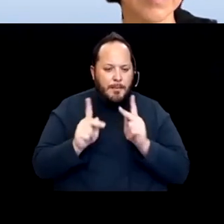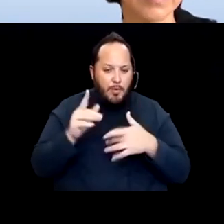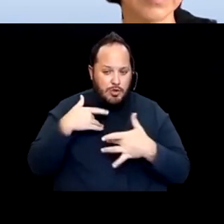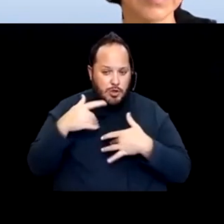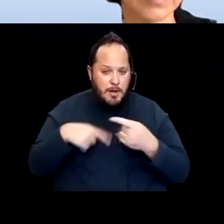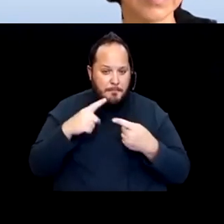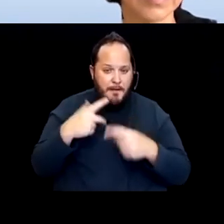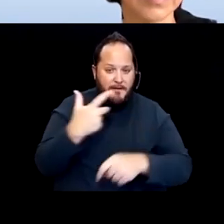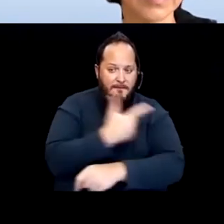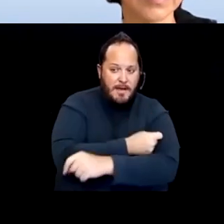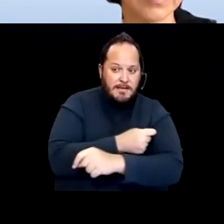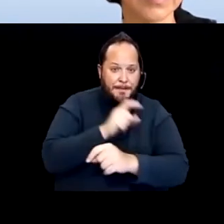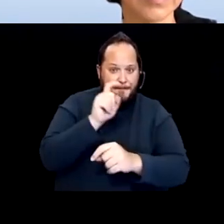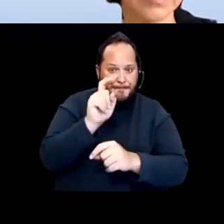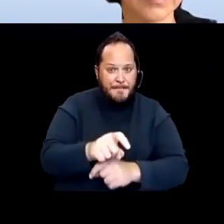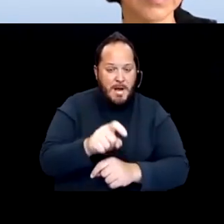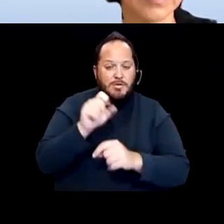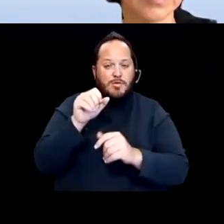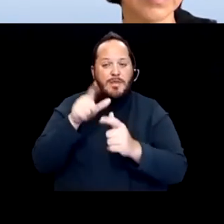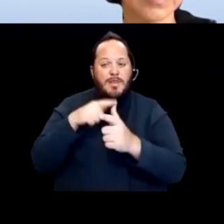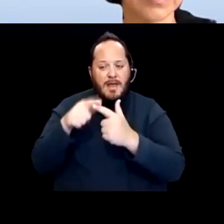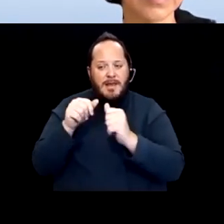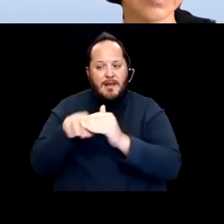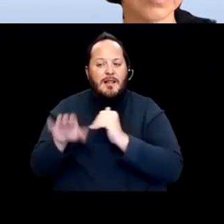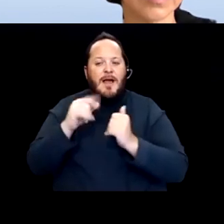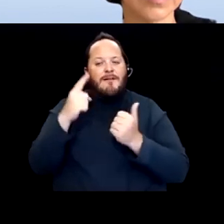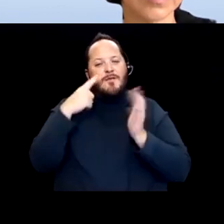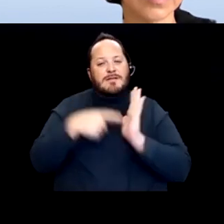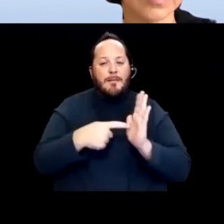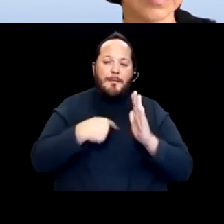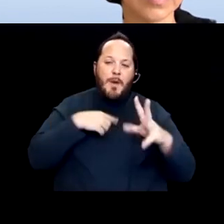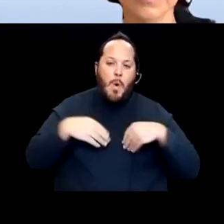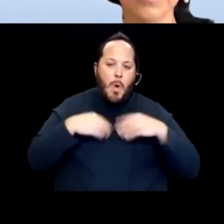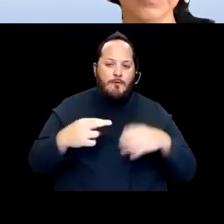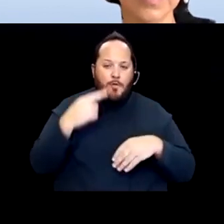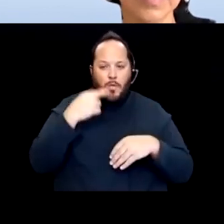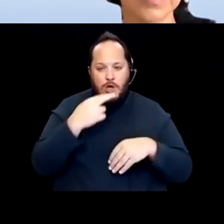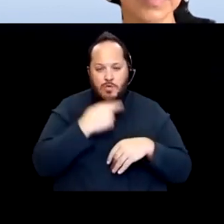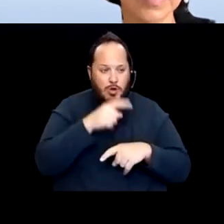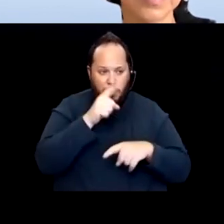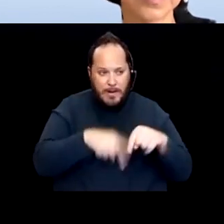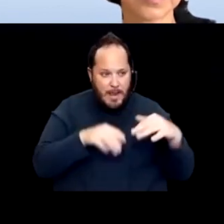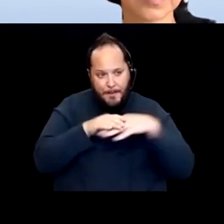you know, I'm a business that we're at a restaurant and I say you can't come in unless you show me your vaccine card yeah something like that. It's interesting,